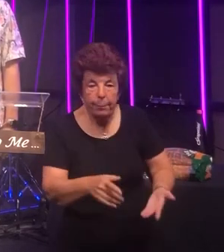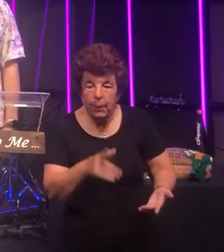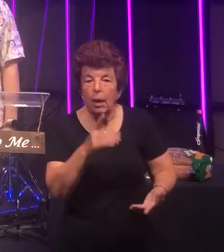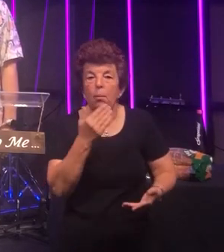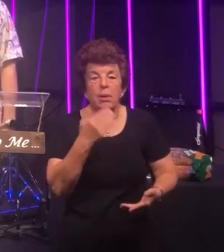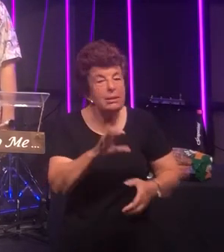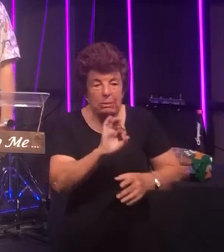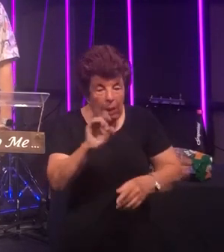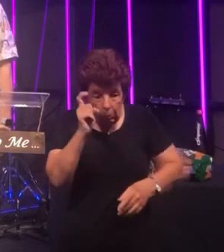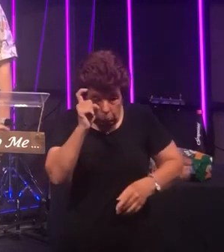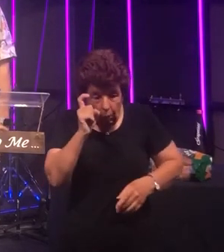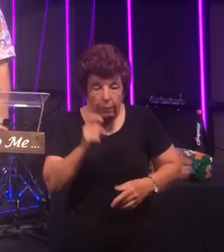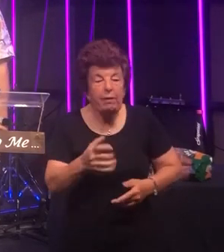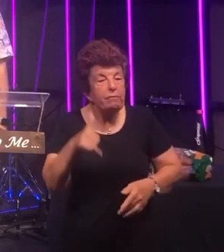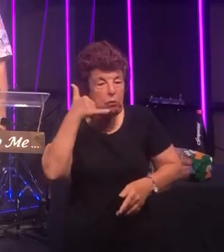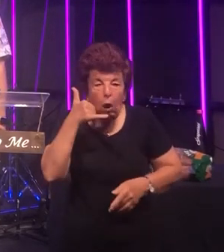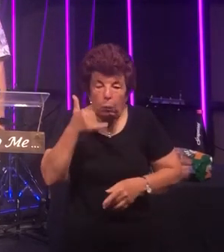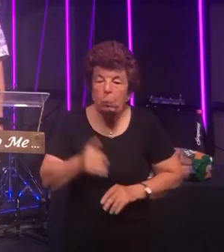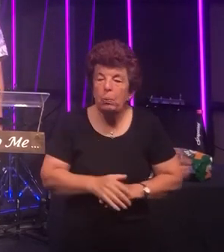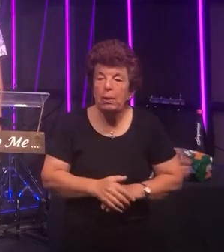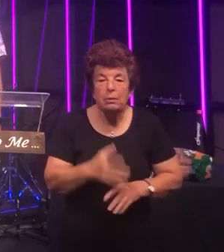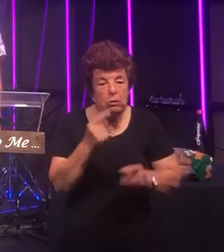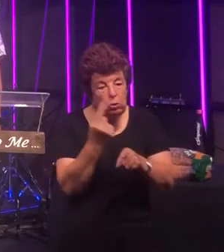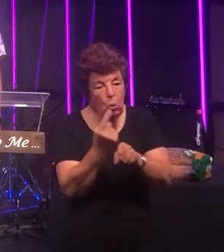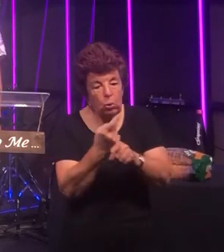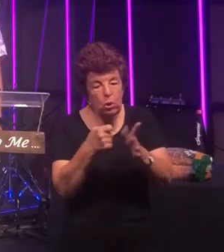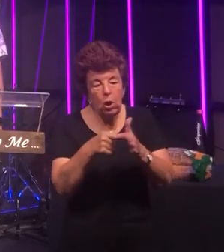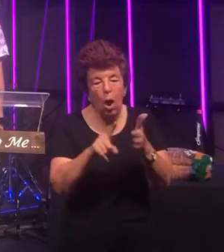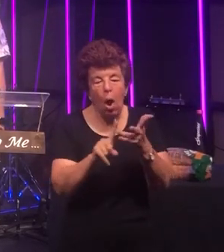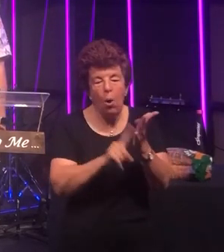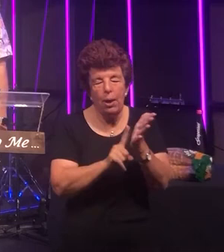hesitate to give us a ring have a chat to Kolett in the office or contact one